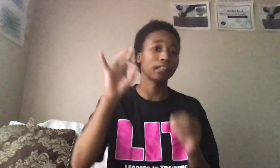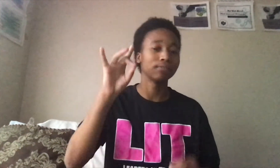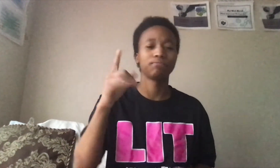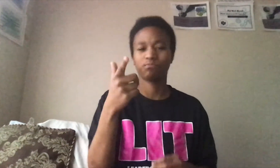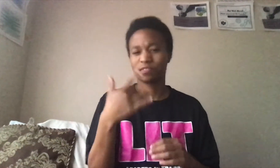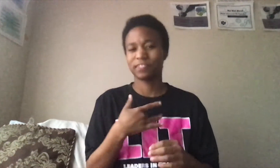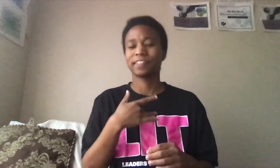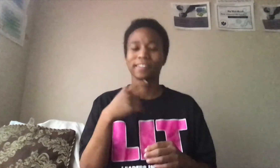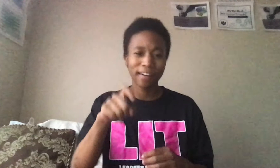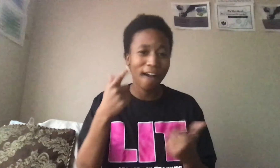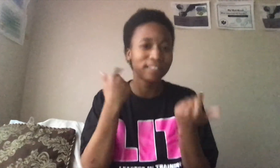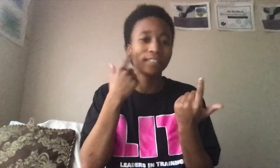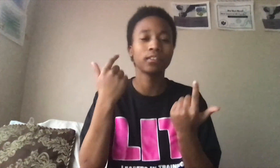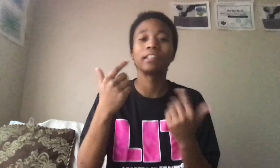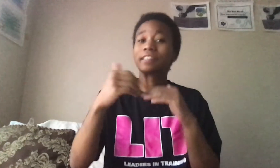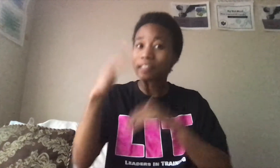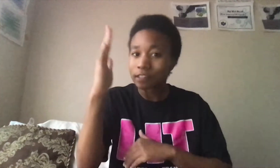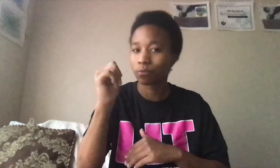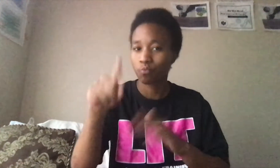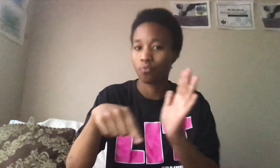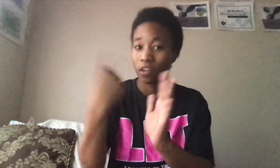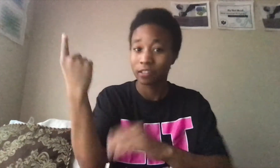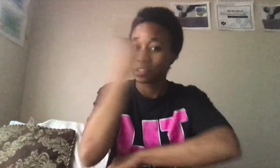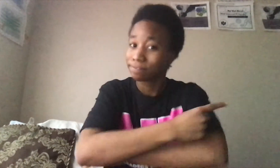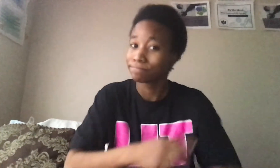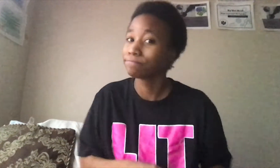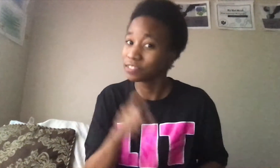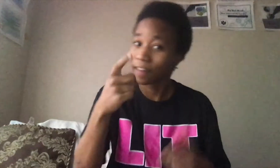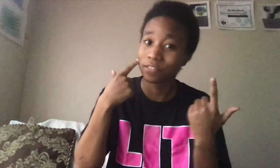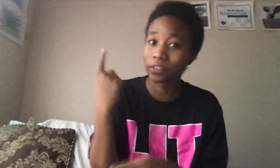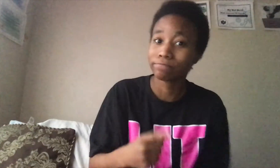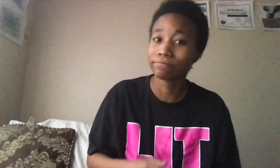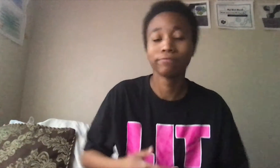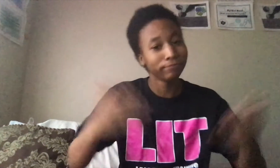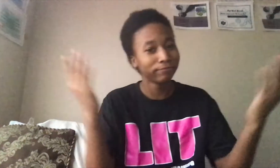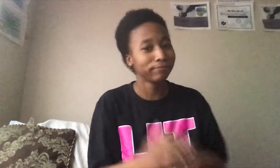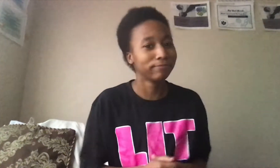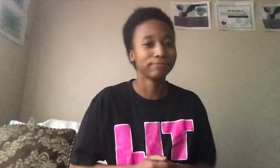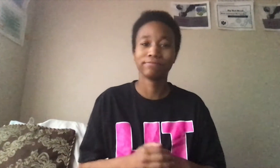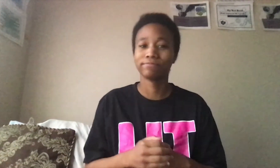8. if you need to laugh heartily at least once a day. so you should need to get a laugh. right? :)